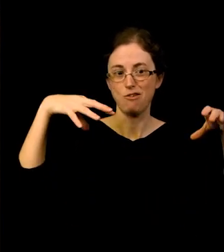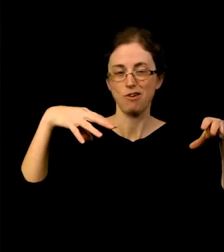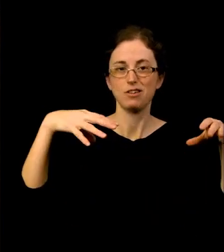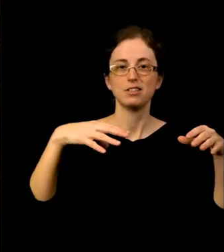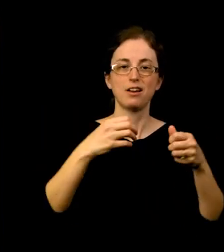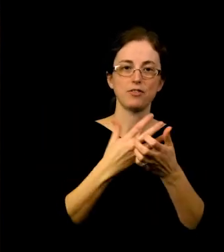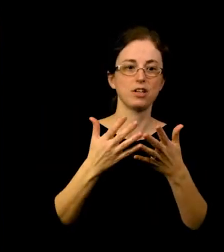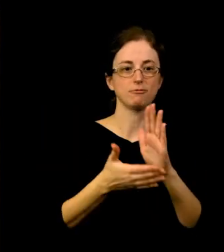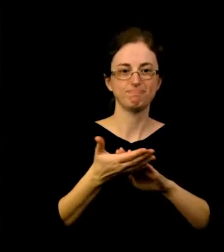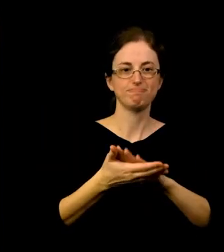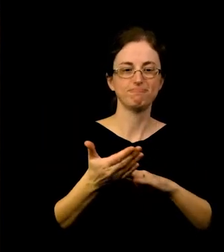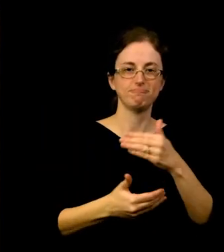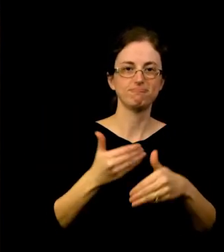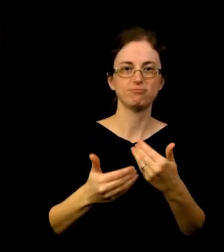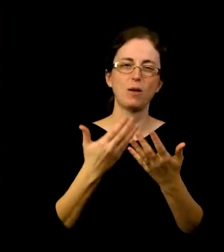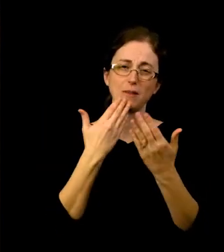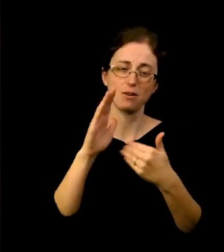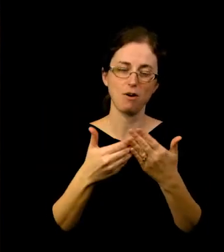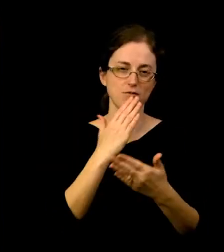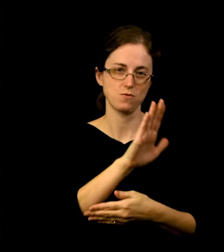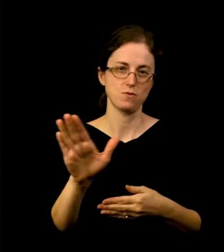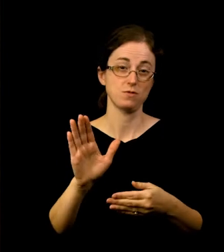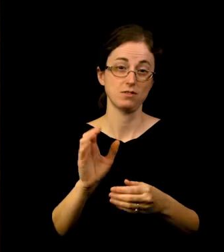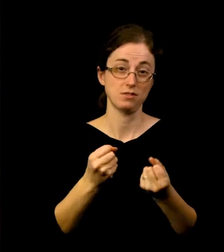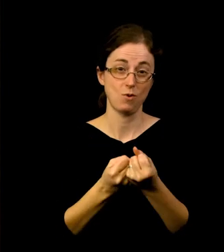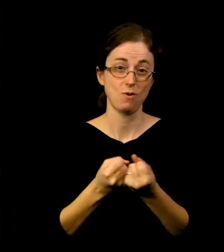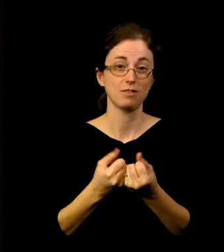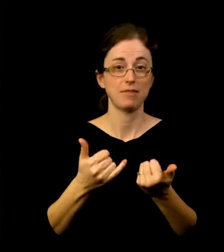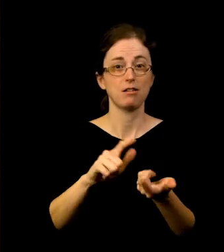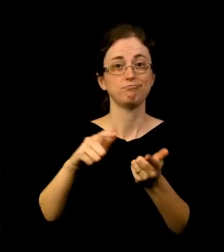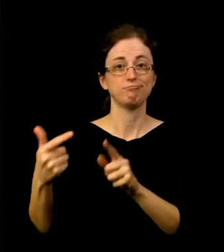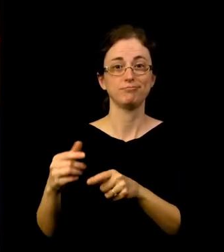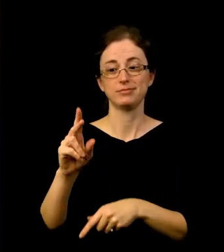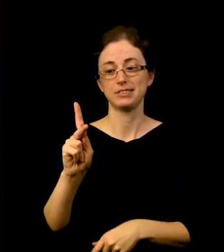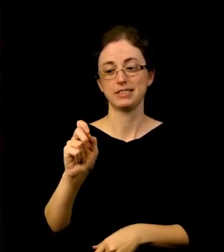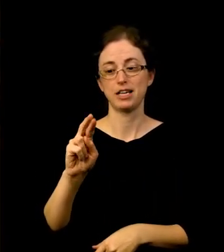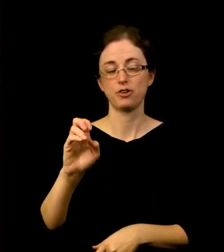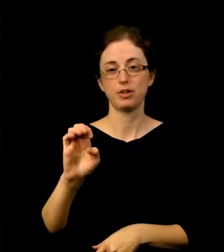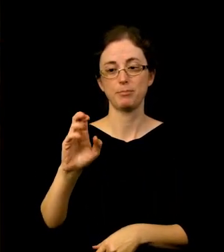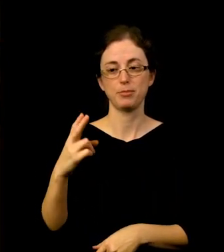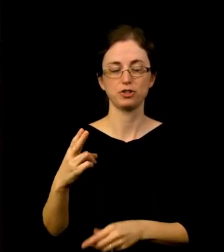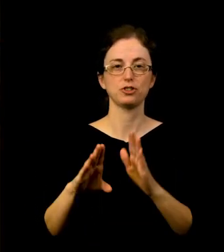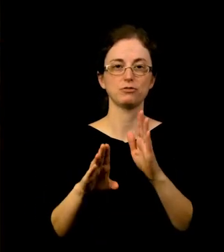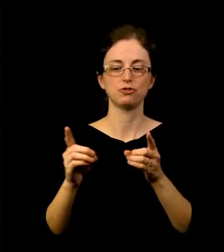Thank you all for your support, and now over to our Director of Development, Karie Burch. Thank you, Gareth.